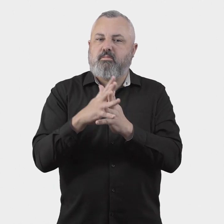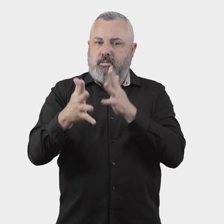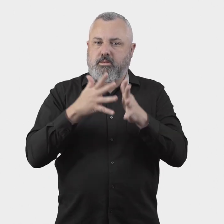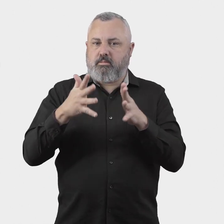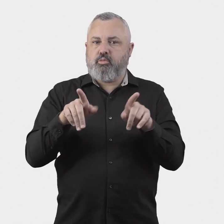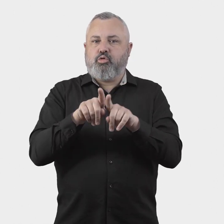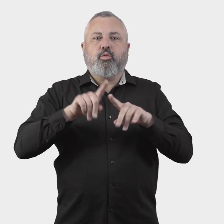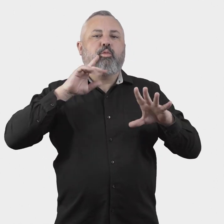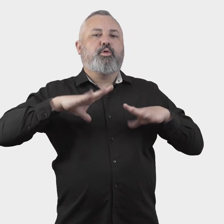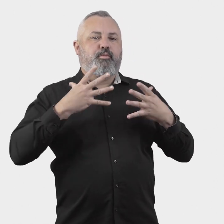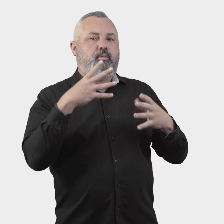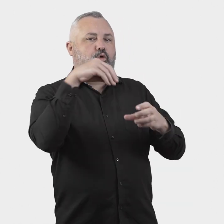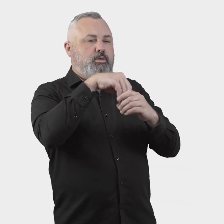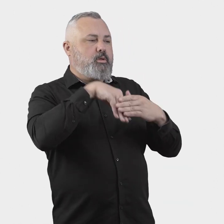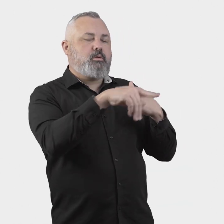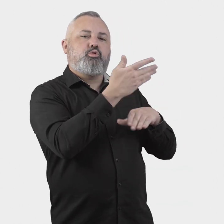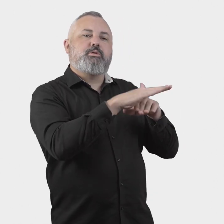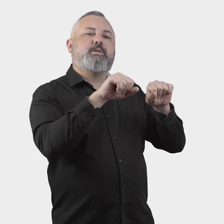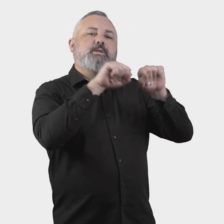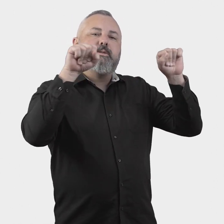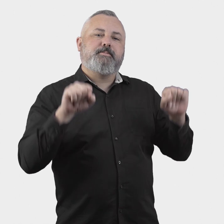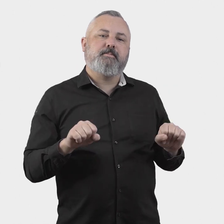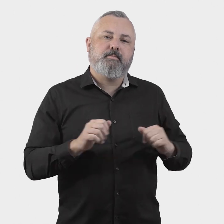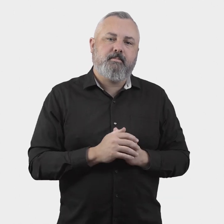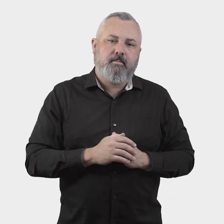designed to protect consumer rights consistent with the ACL.